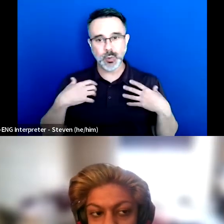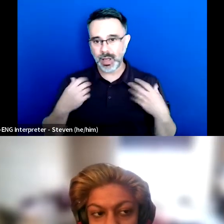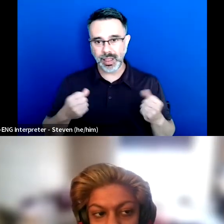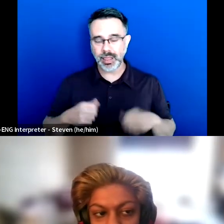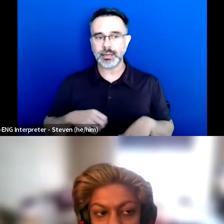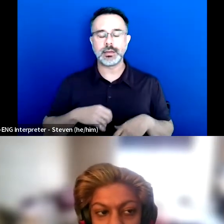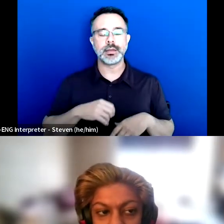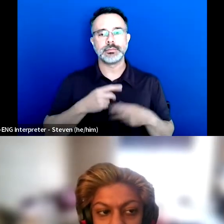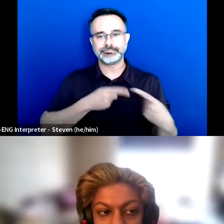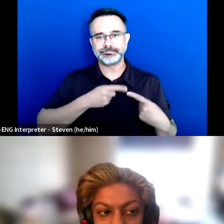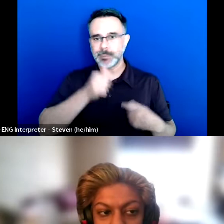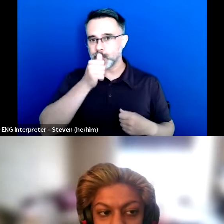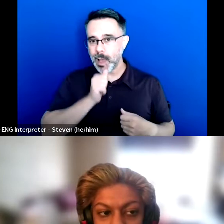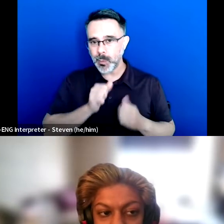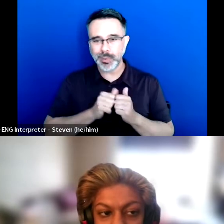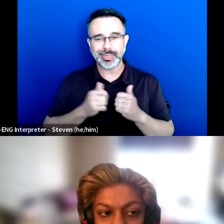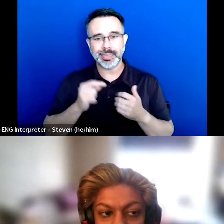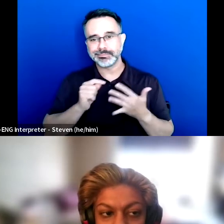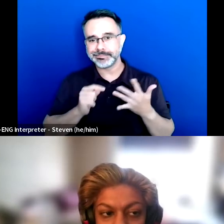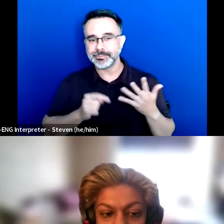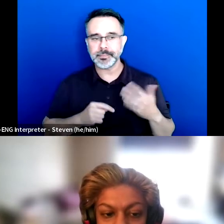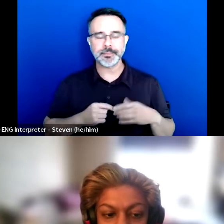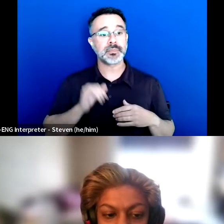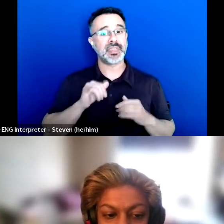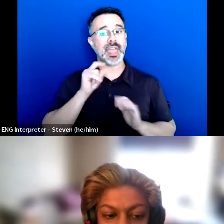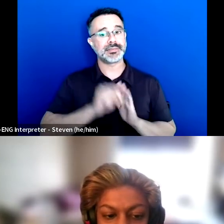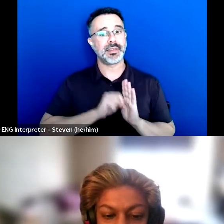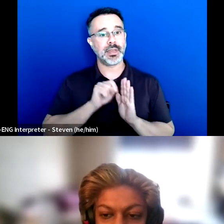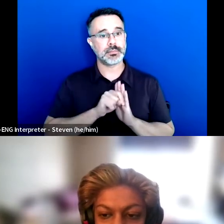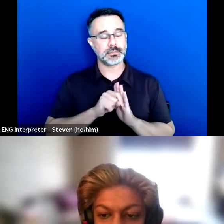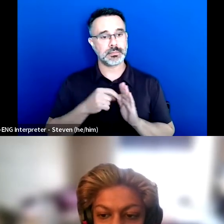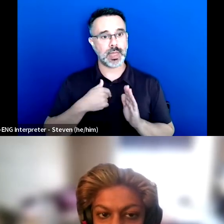And it was actually a time where I was unlearning my own ableism as well,